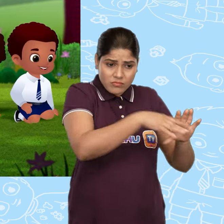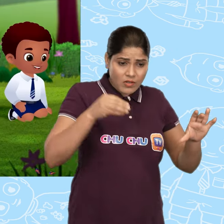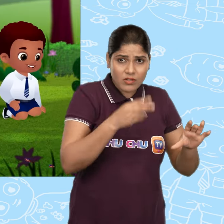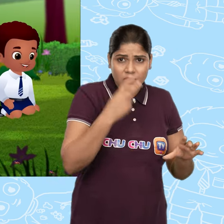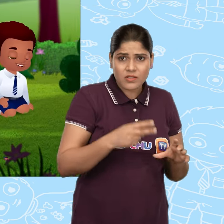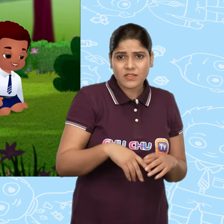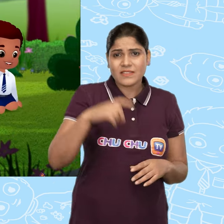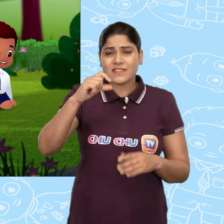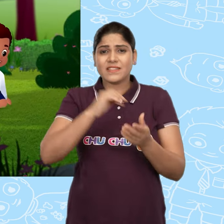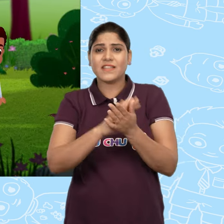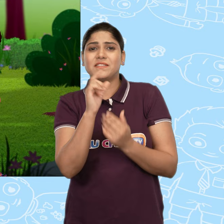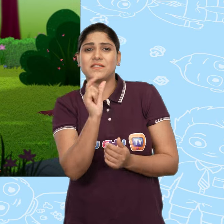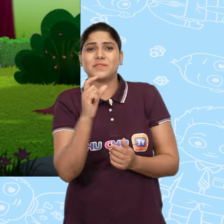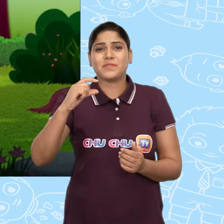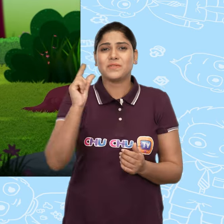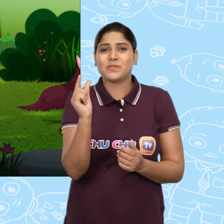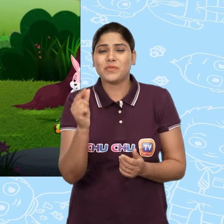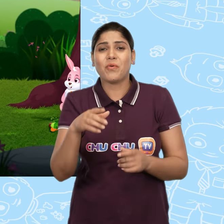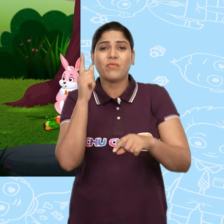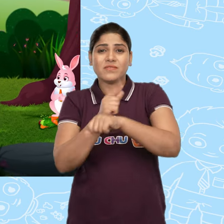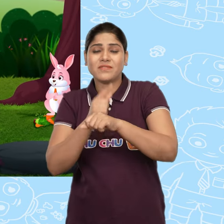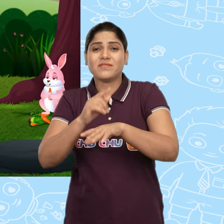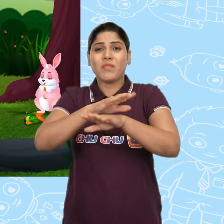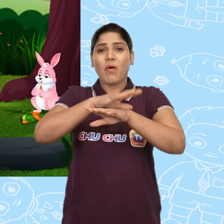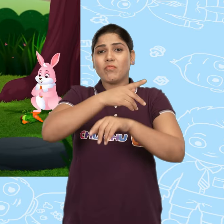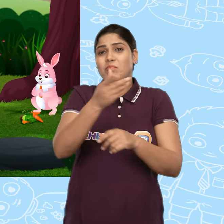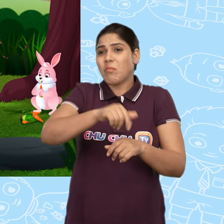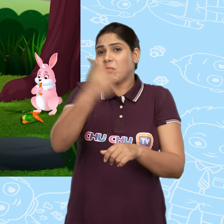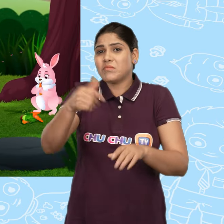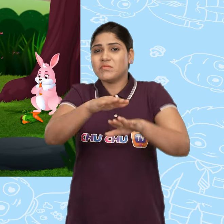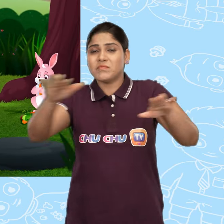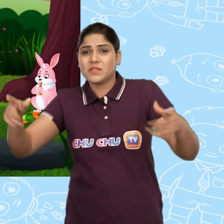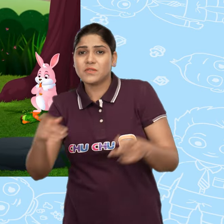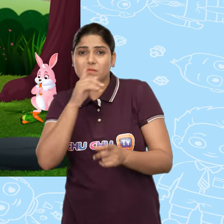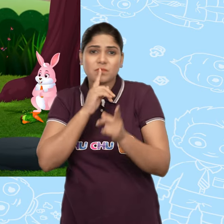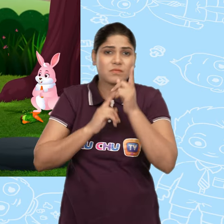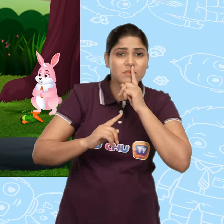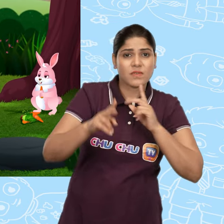ChuChu, Miss Dorothy, and the other children watched the rabbit very quietly.